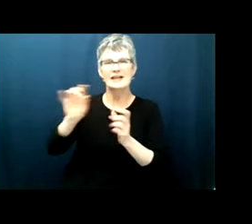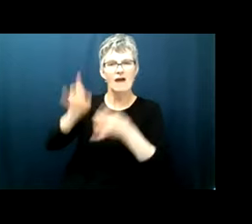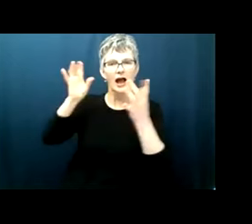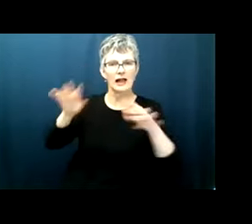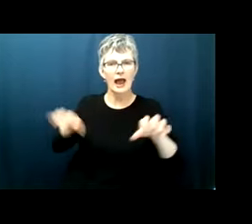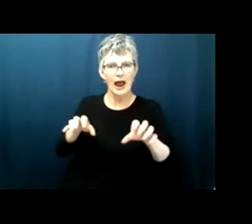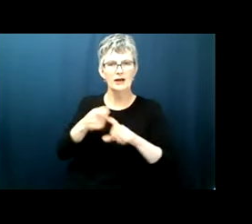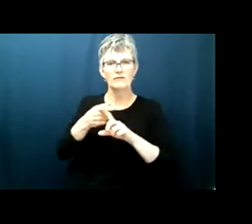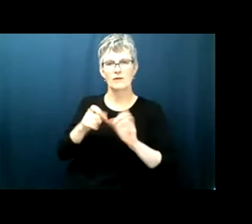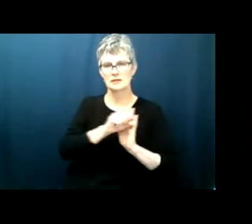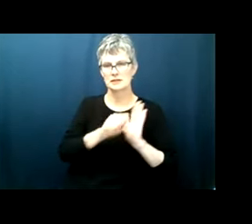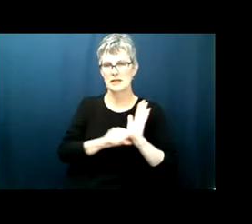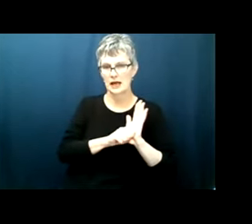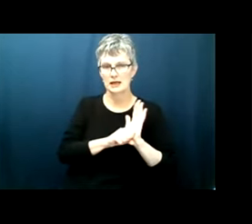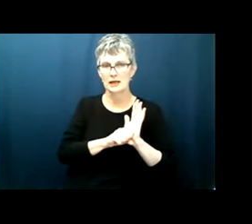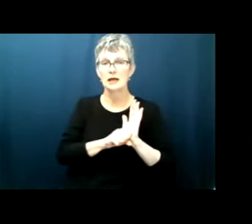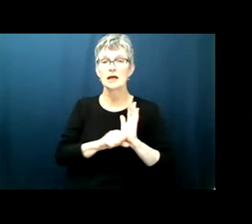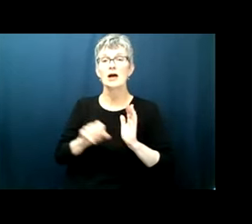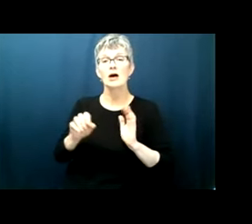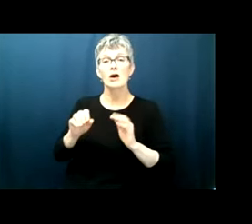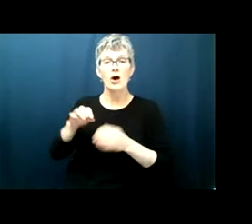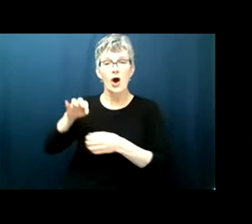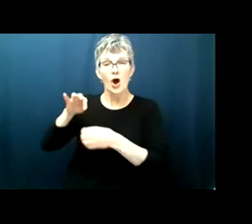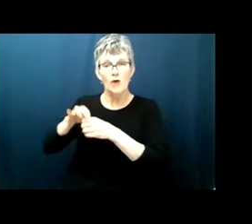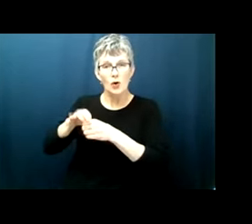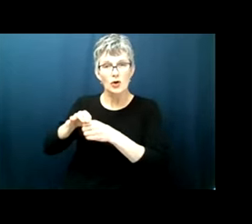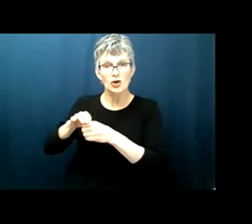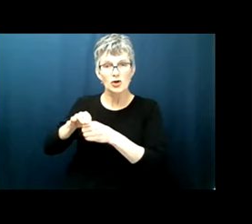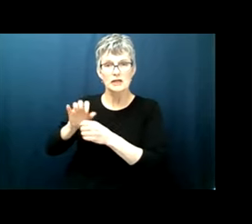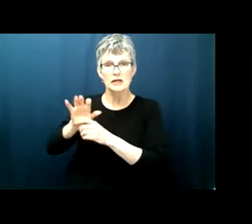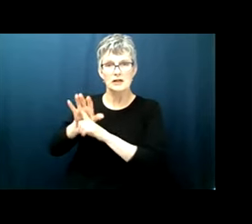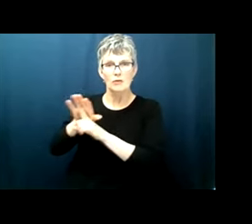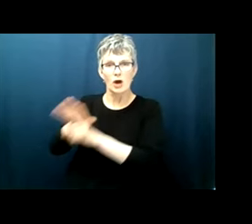as many have said voter suppression is a feature of american democracy not a bug it has been with